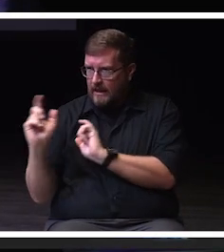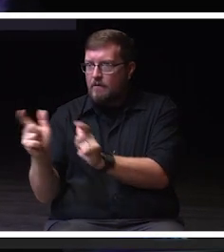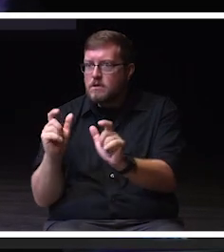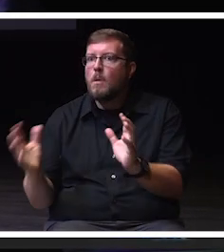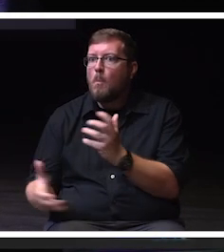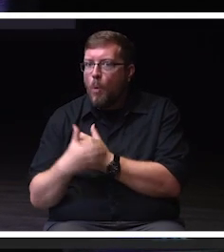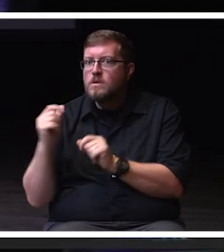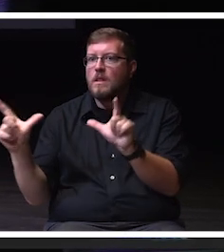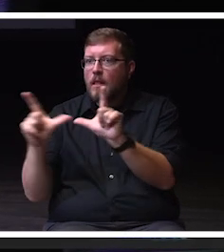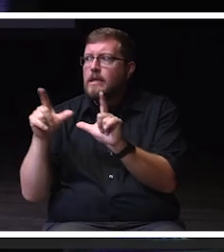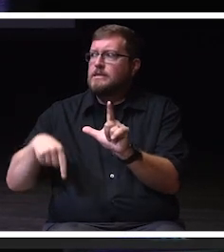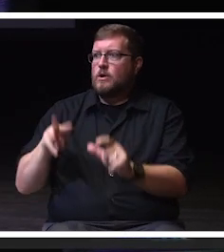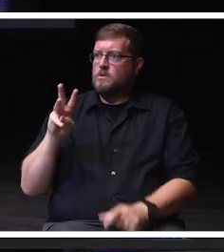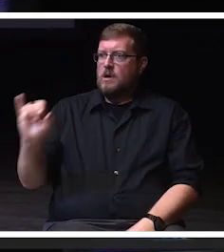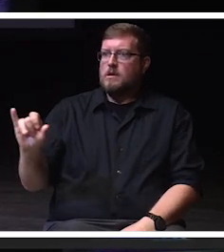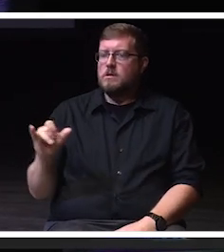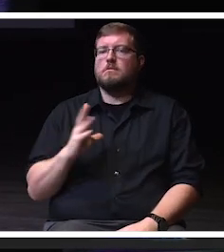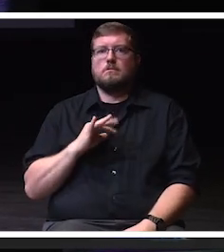Thank you very much for that. Thank you.